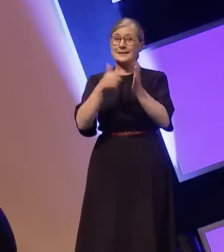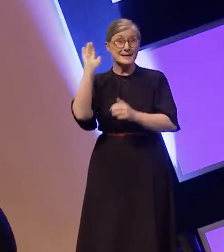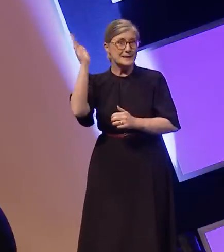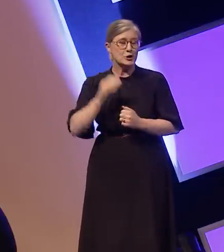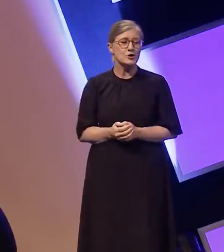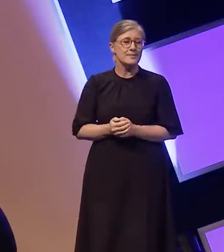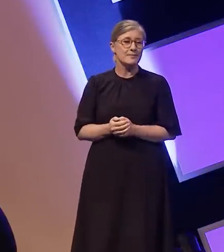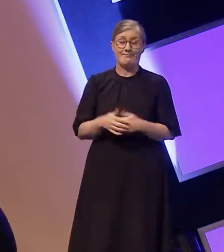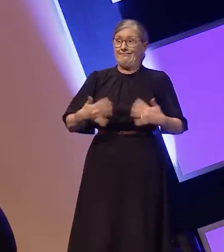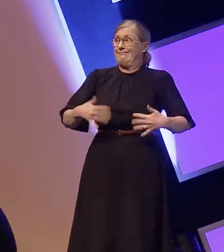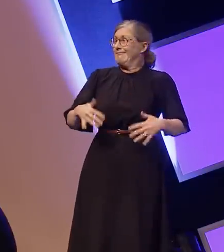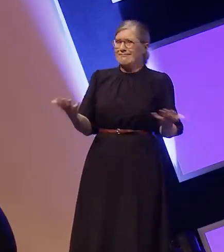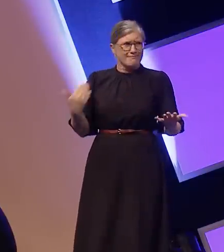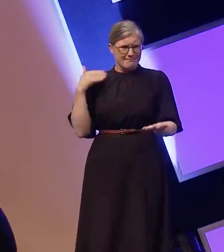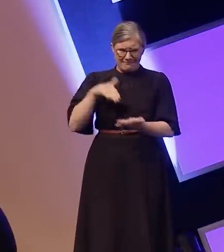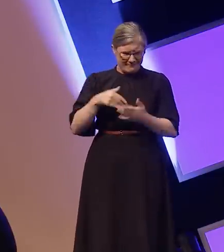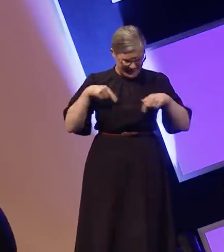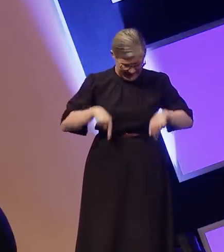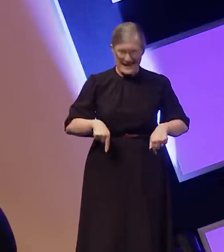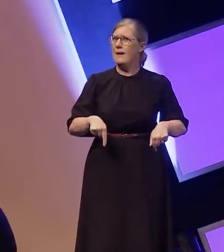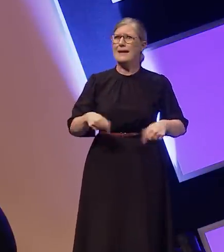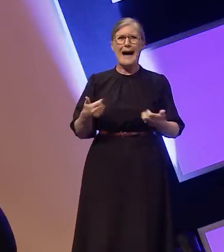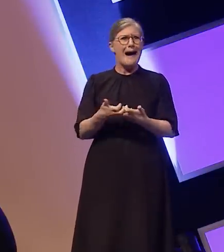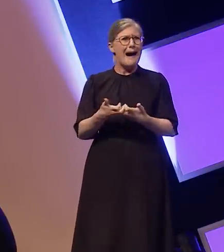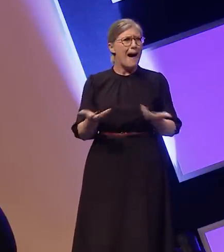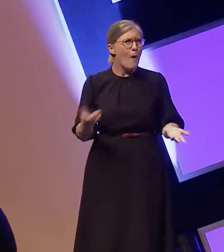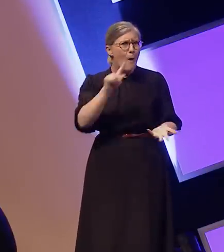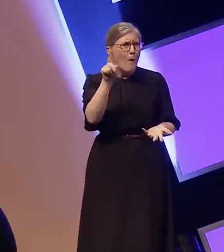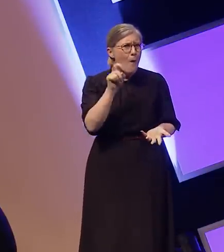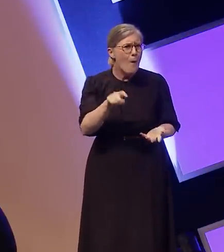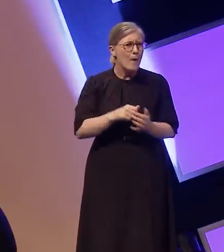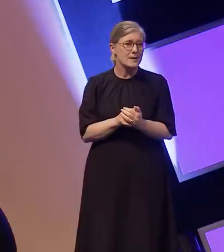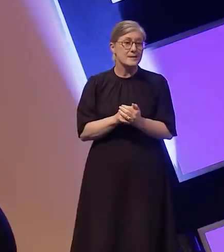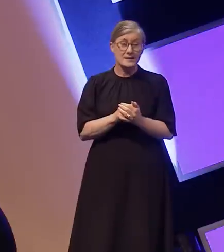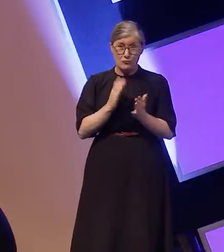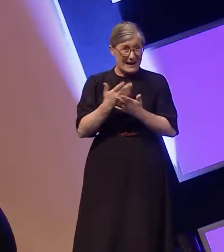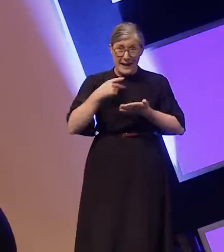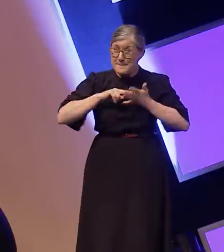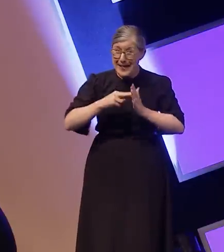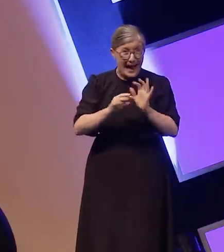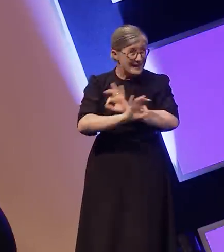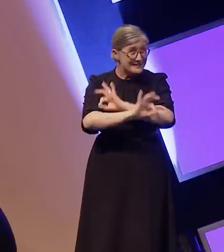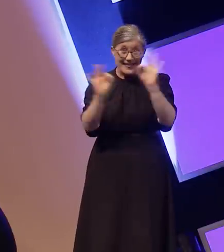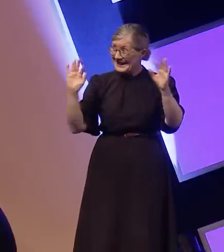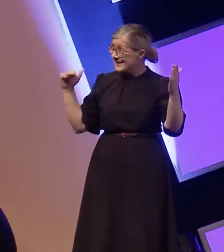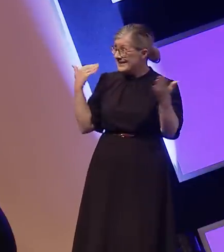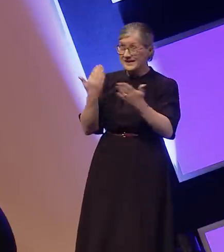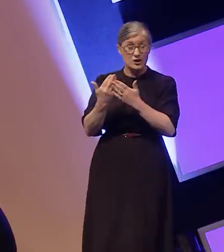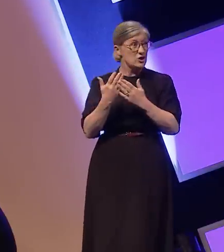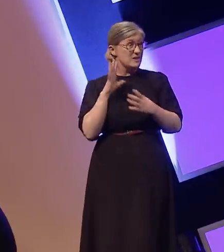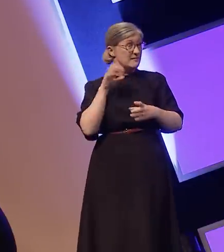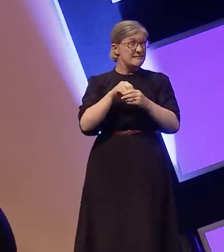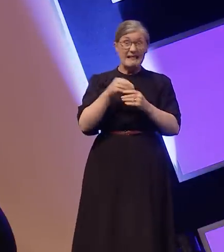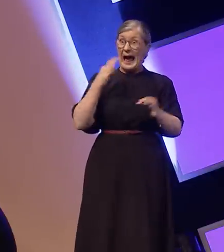wow, how did i get to be here? None of it was ever planned. I got into acting by accident